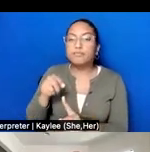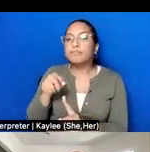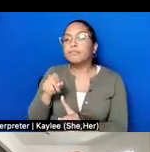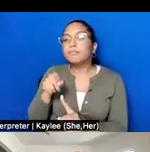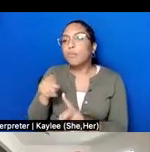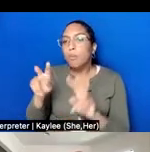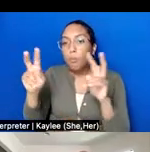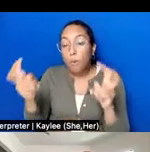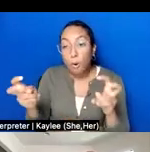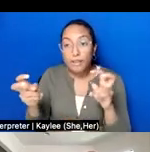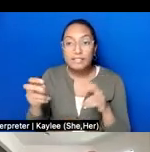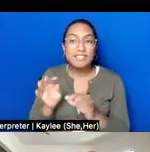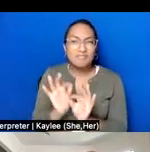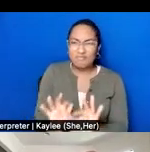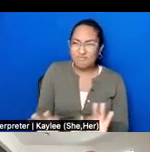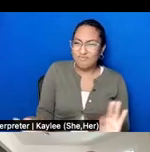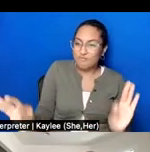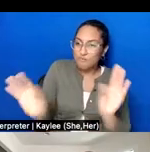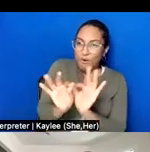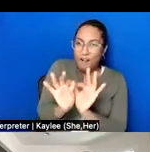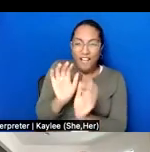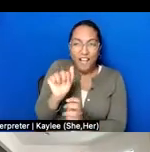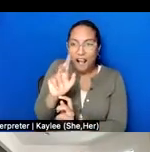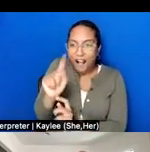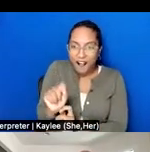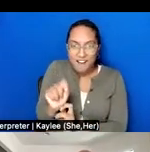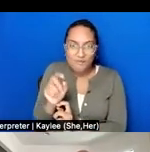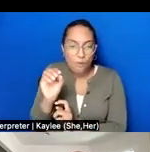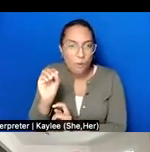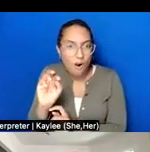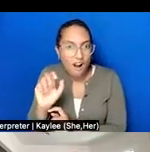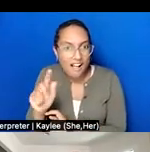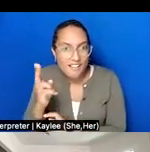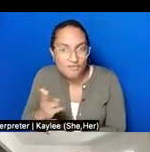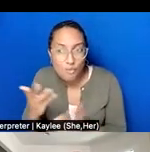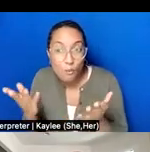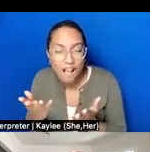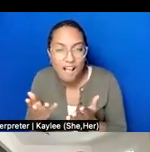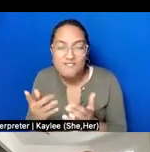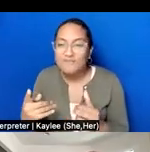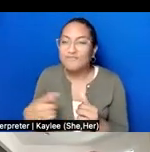historian is the art of listening." And so as we think about the role of oral history in redefining